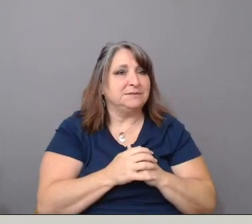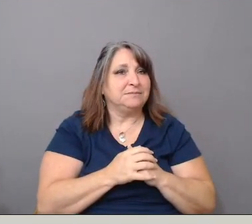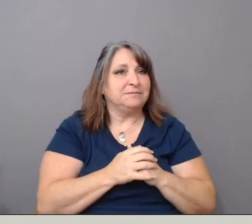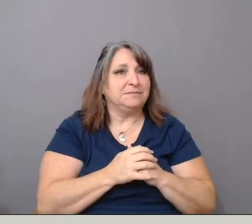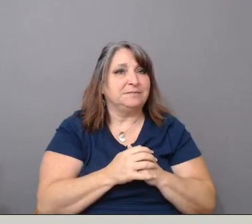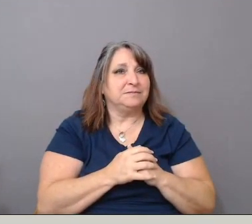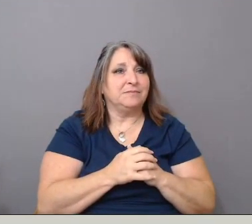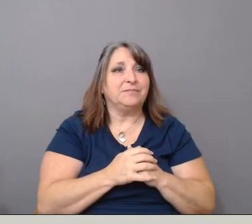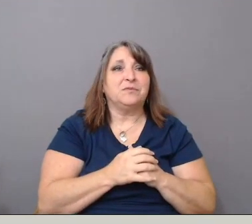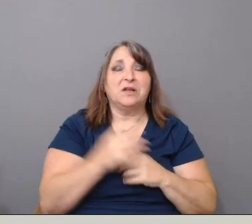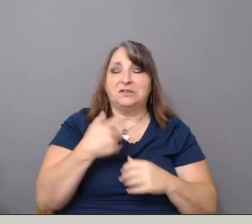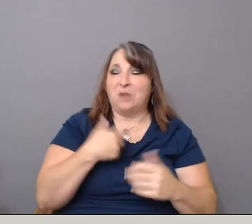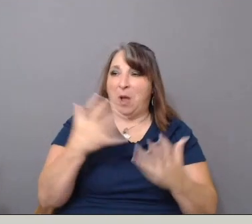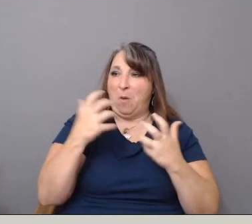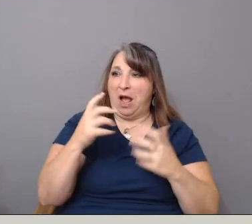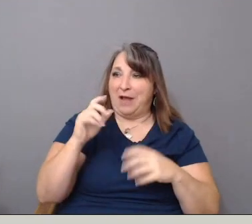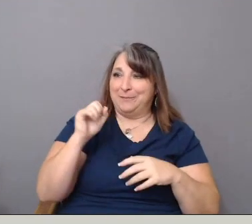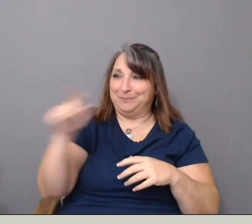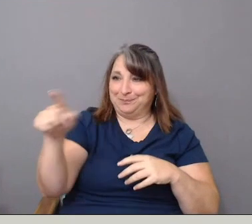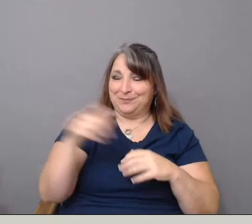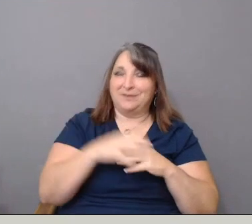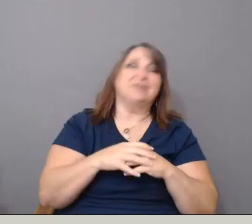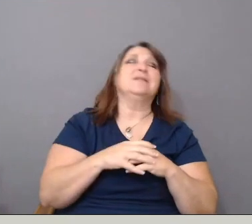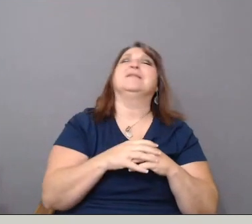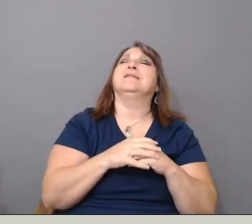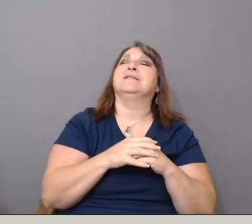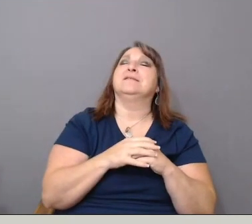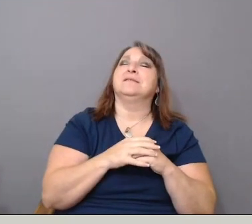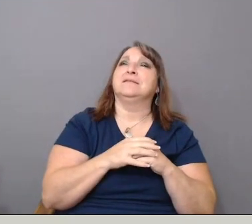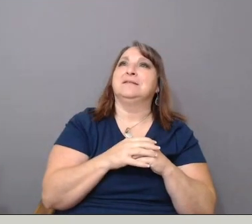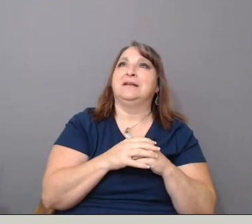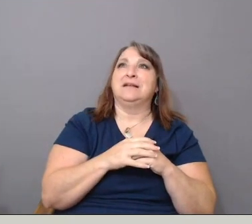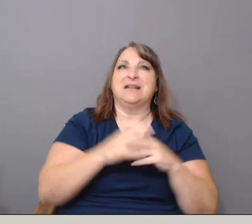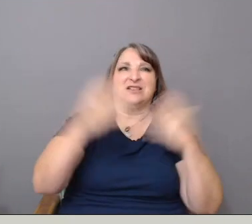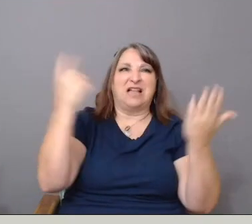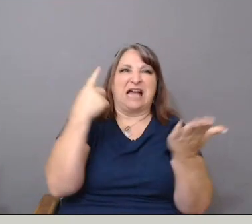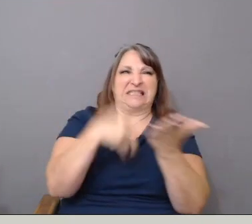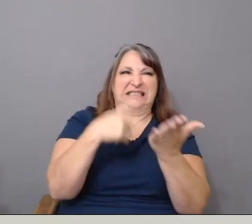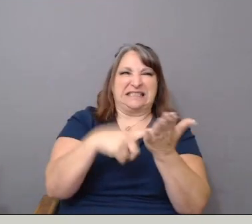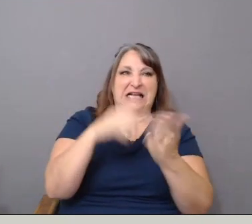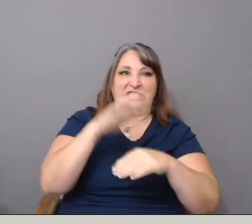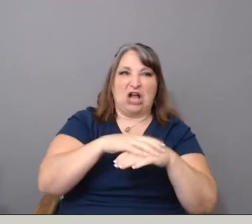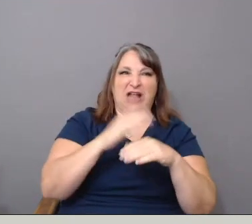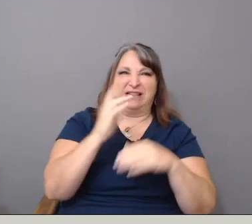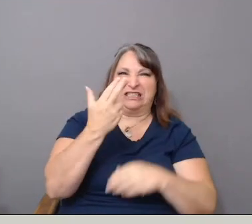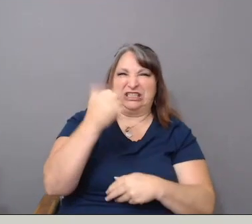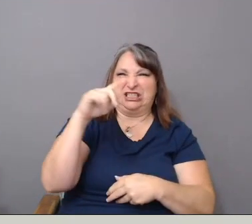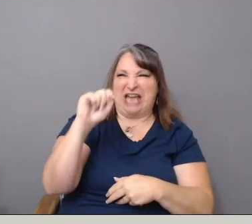So I want to make sure-- there is so much discussion on the chat. And I want to make sure to get to people's questions